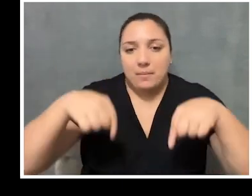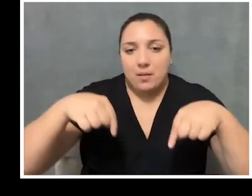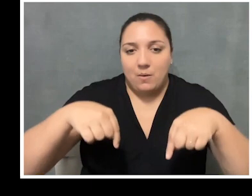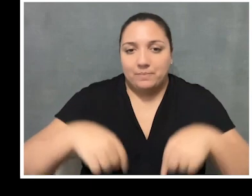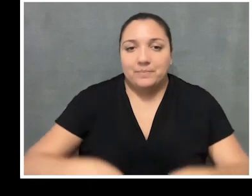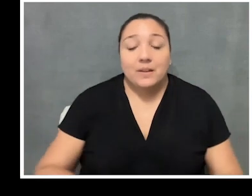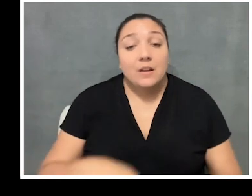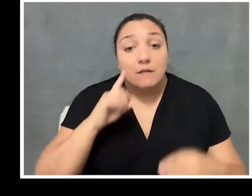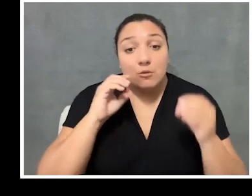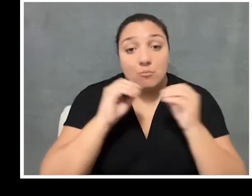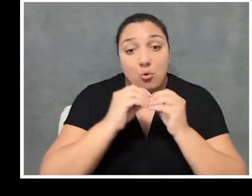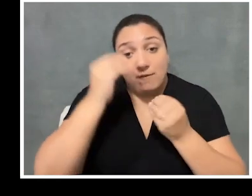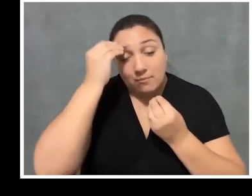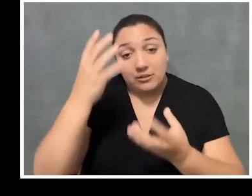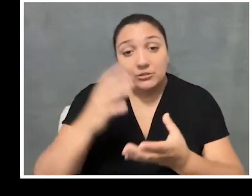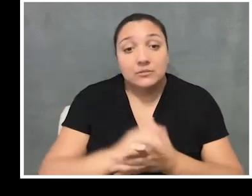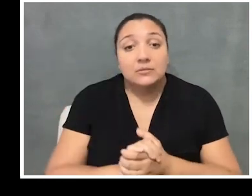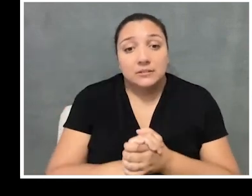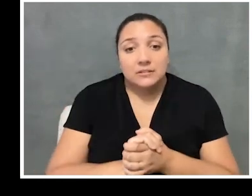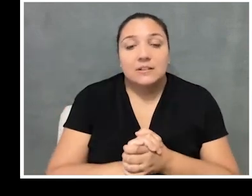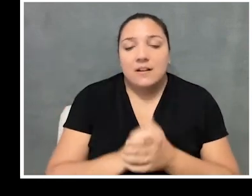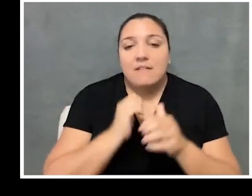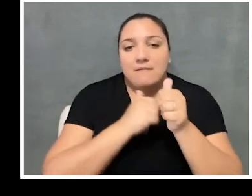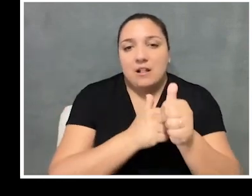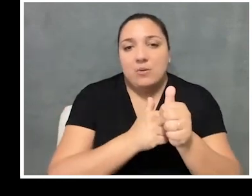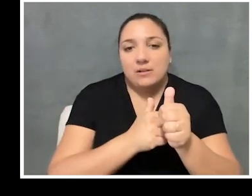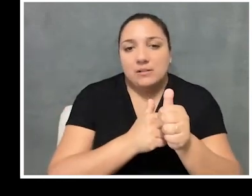or comment below. Or more Empire State of Rights,